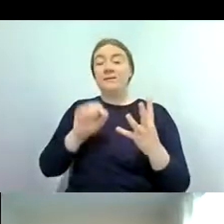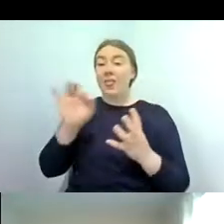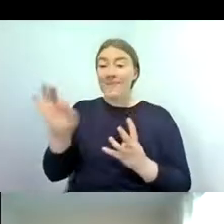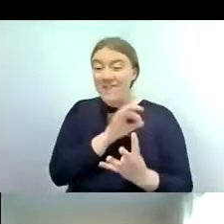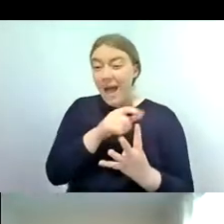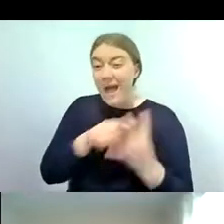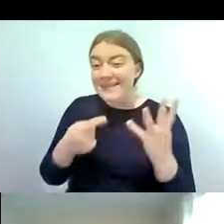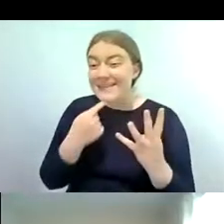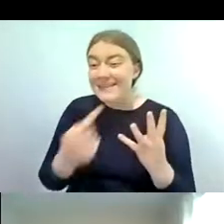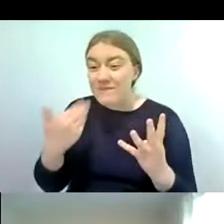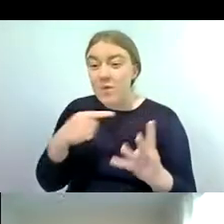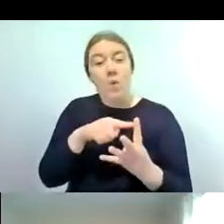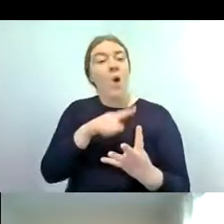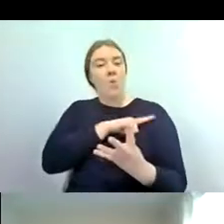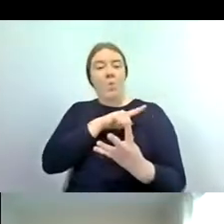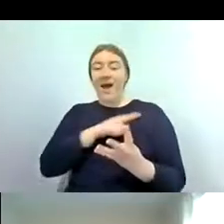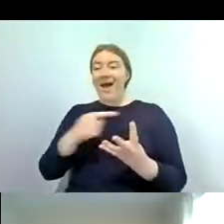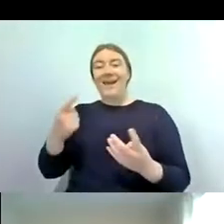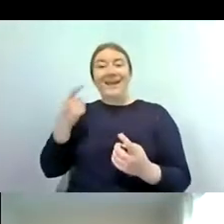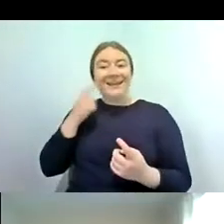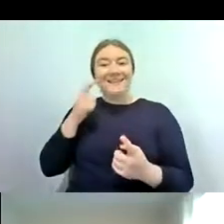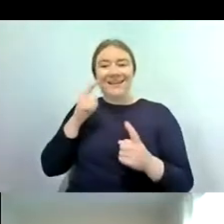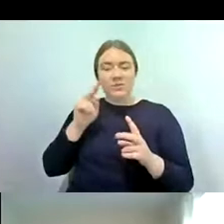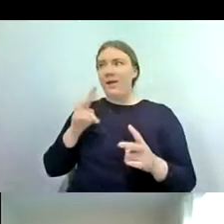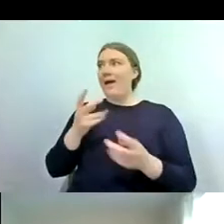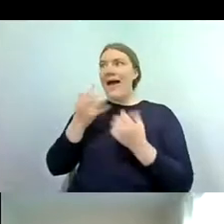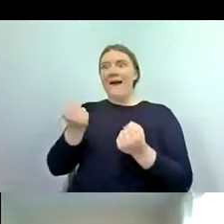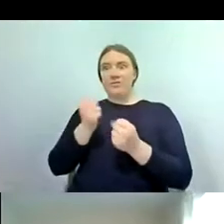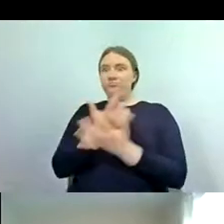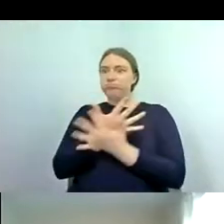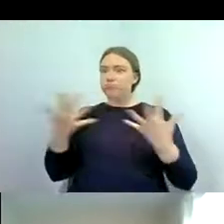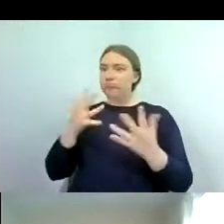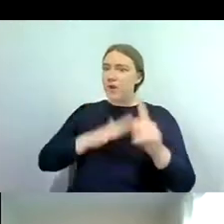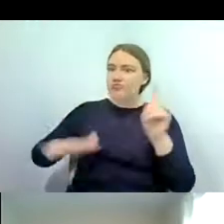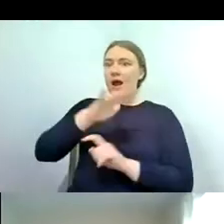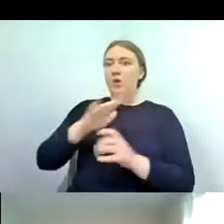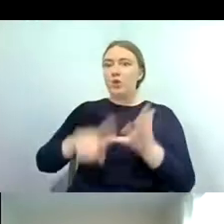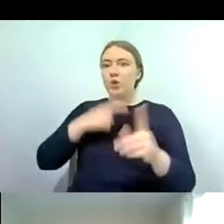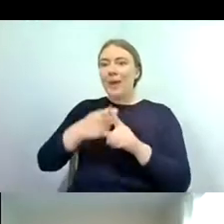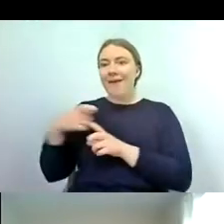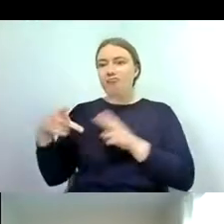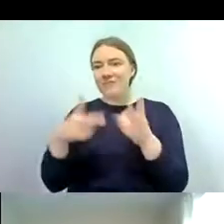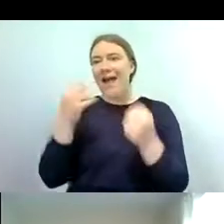distribution so they're widely found in all of the uk rivers and they're also typically found